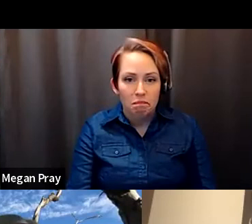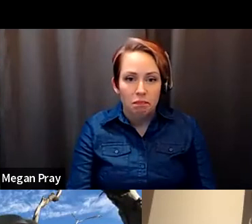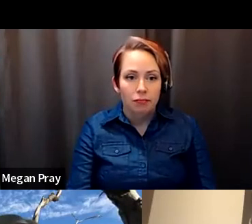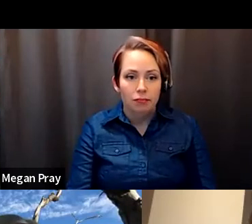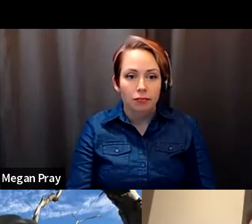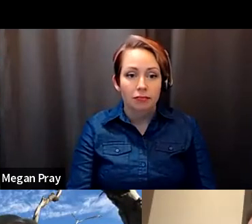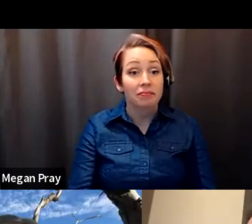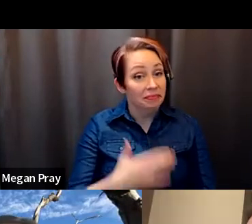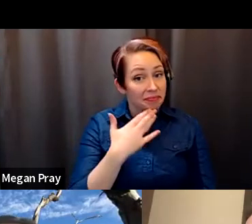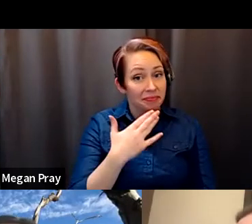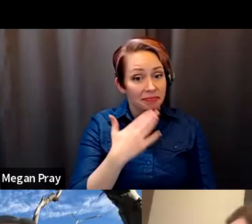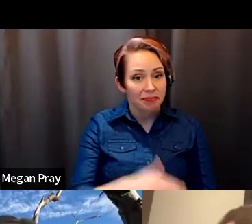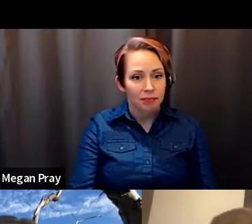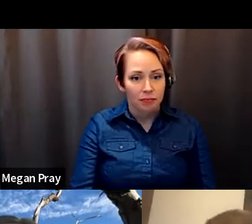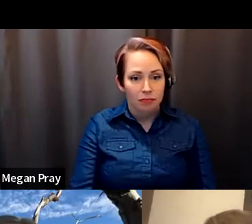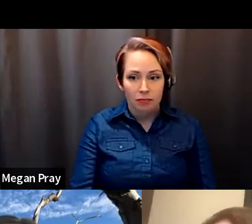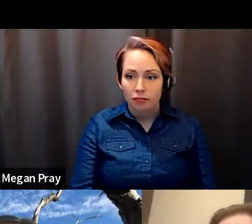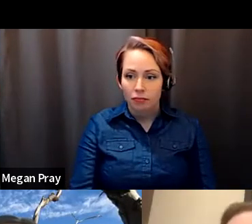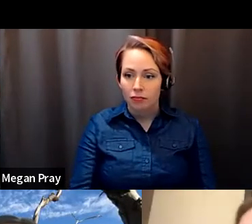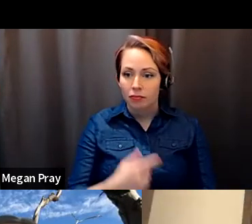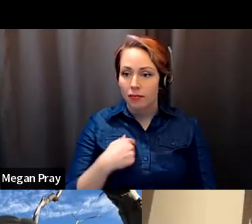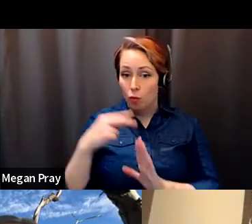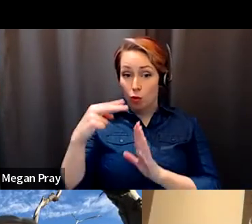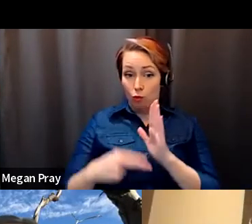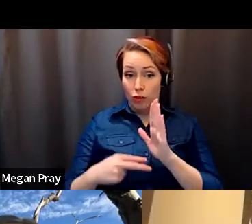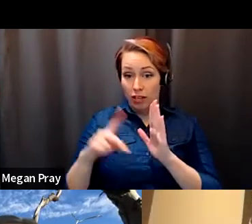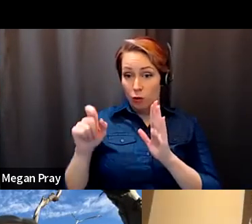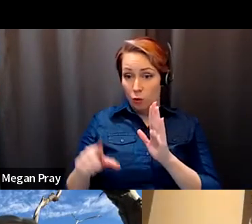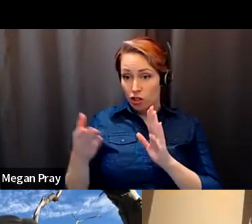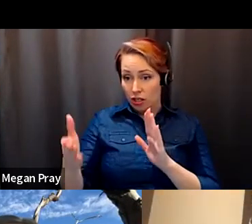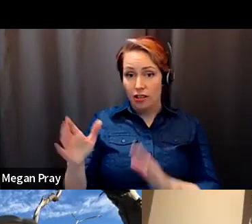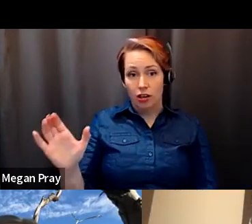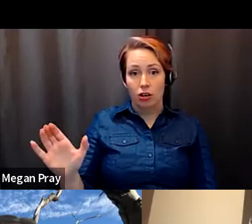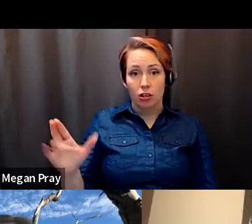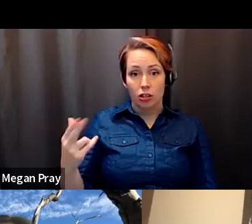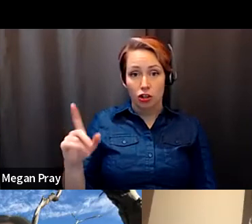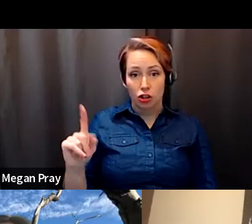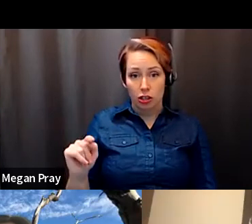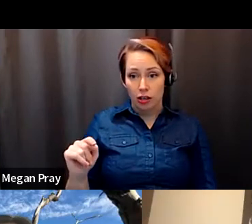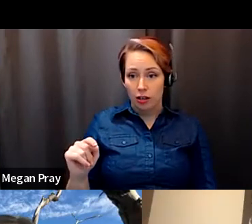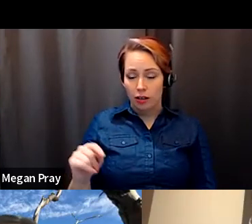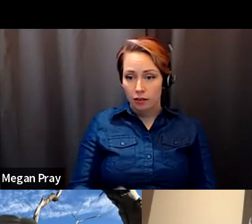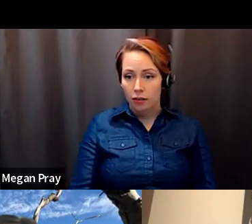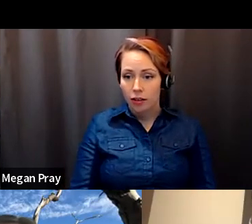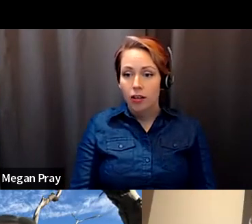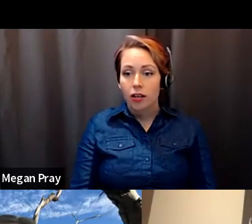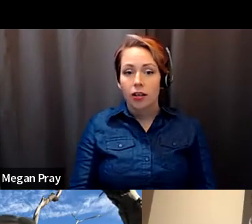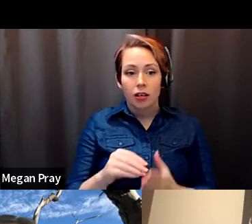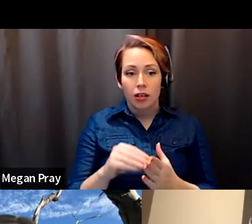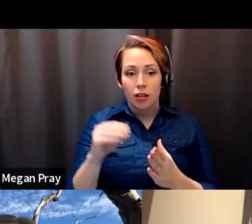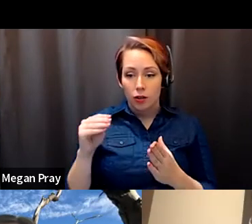Paul Gellert: So i'm just going to read off the question in the chat is from a PhD student in sociology and also from Indonesia who's looking at them as.